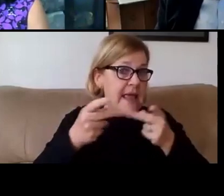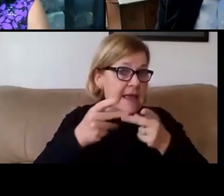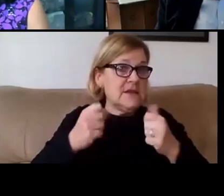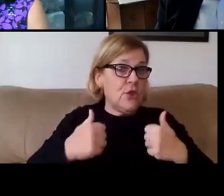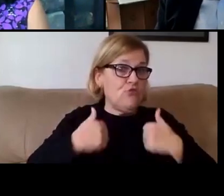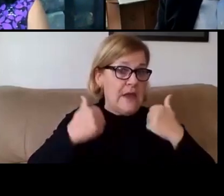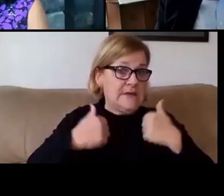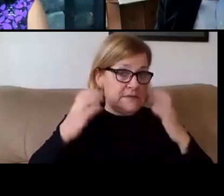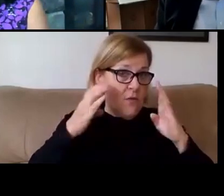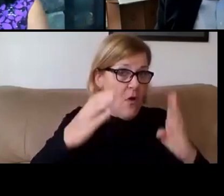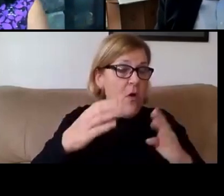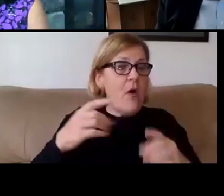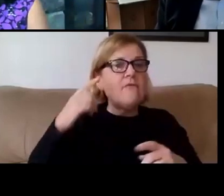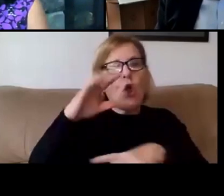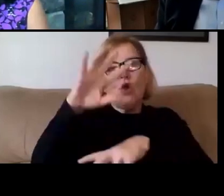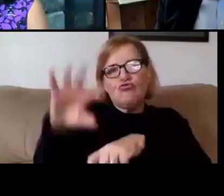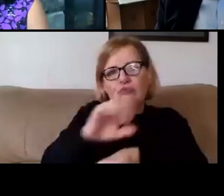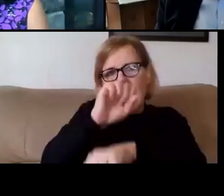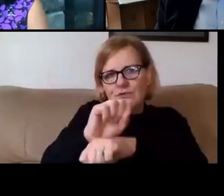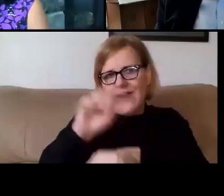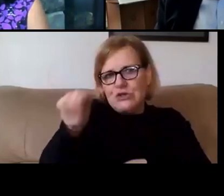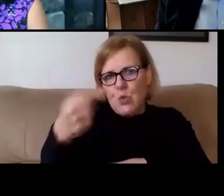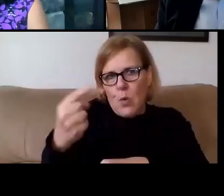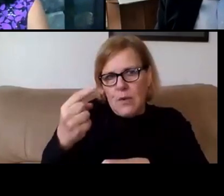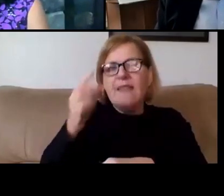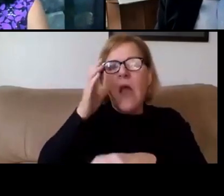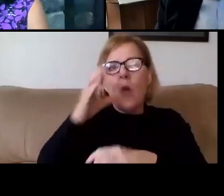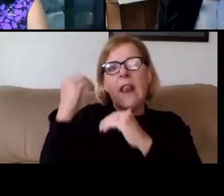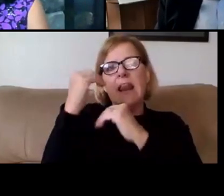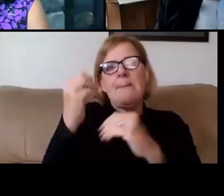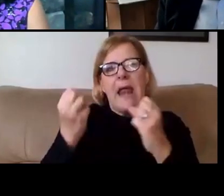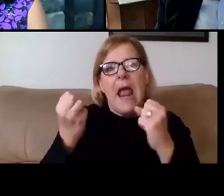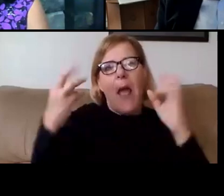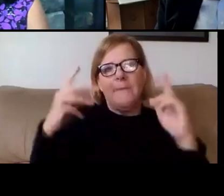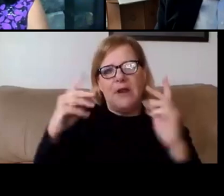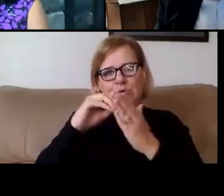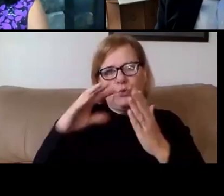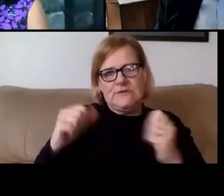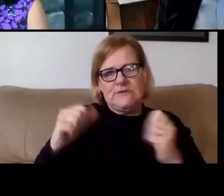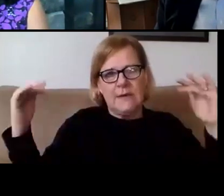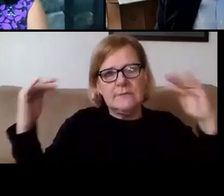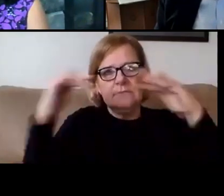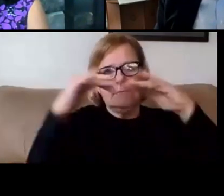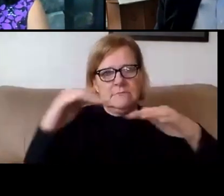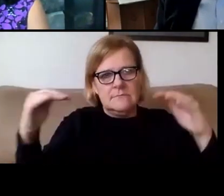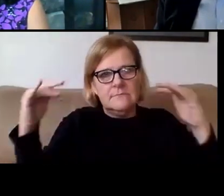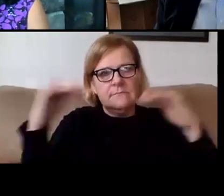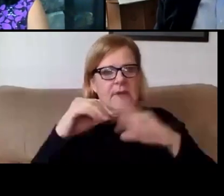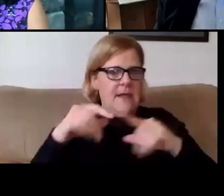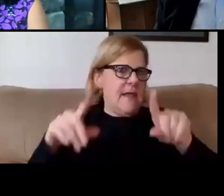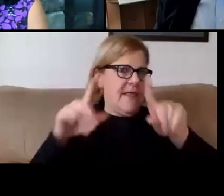to reservation only which will limit the number of students who are in the those spaces at the same time,